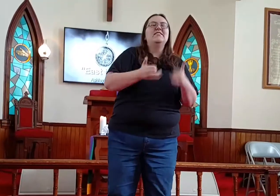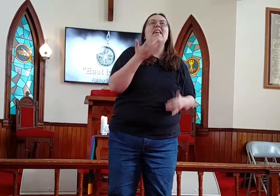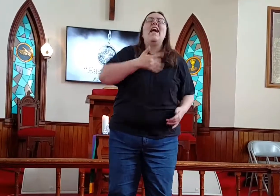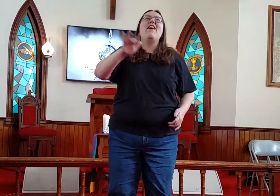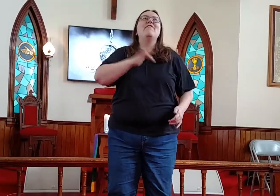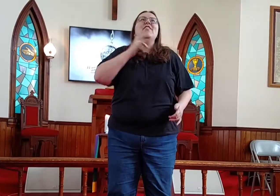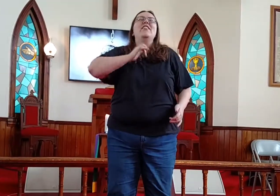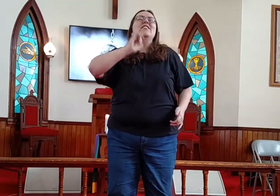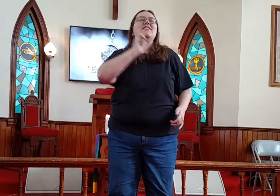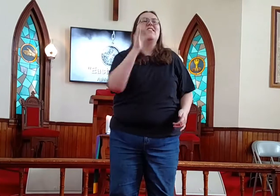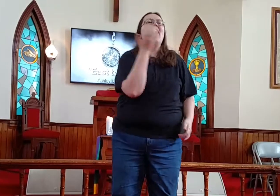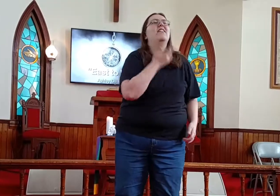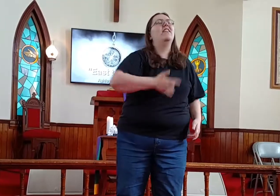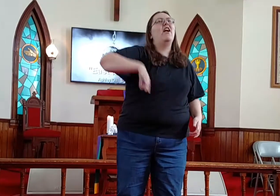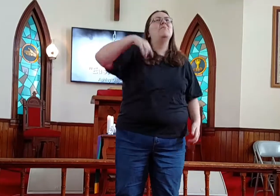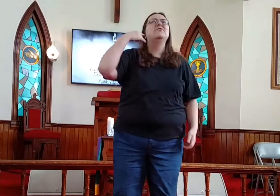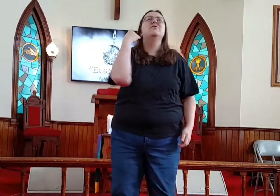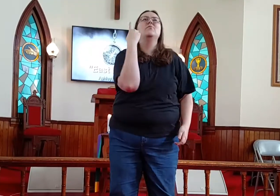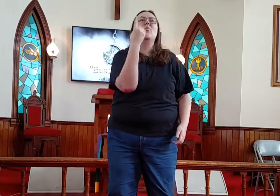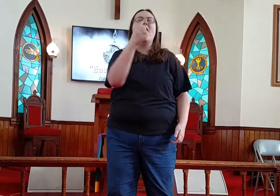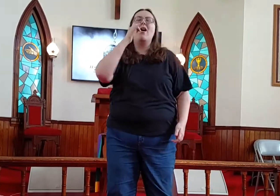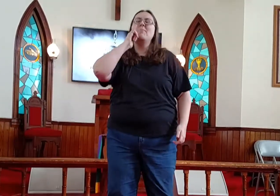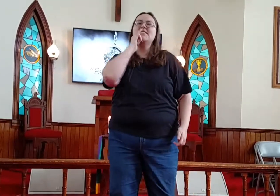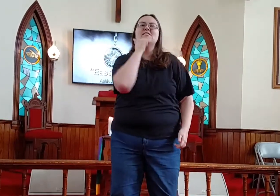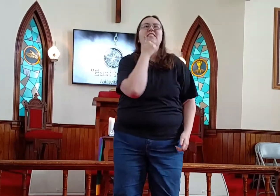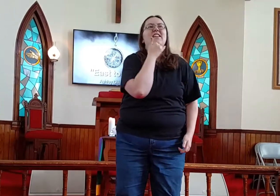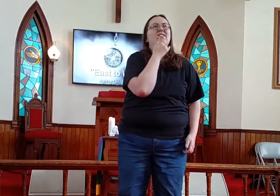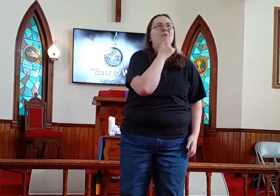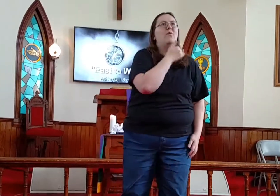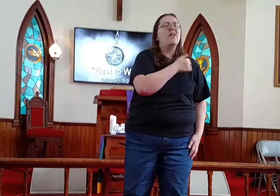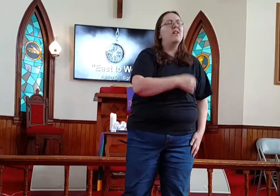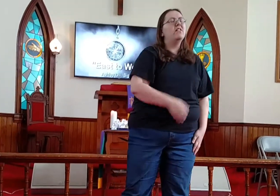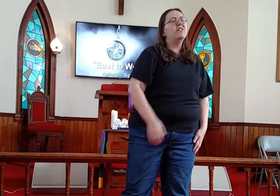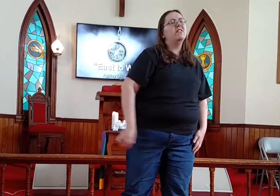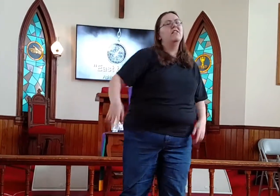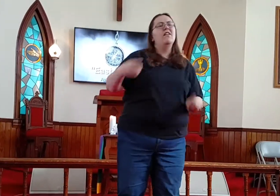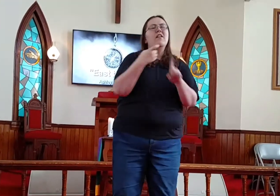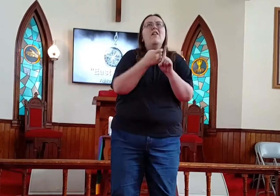Today I feel like I'm just one mistake away